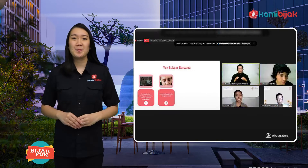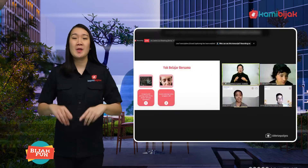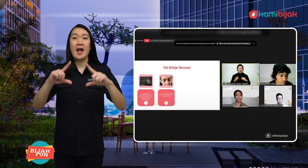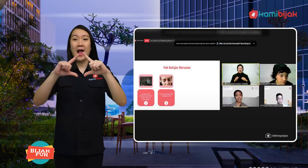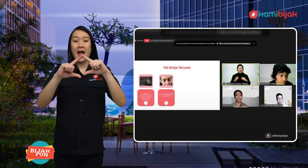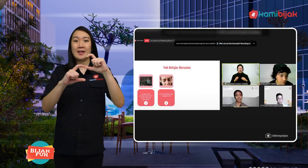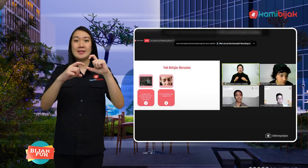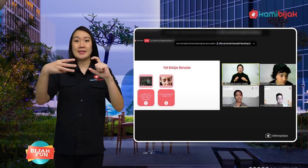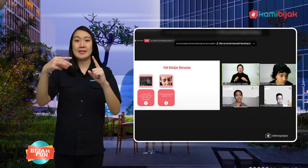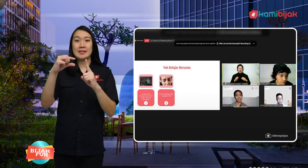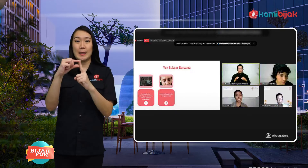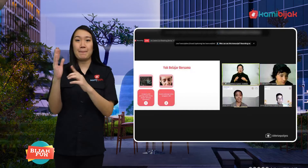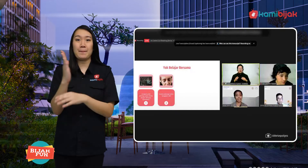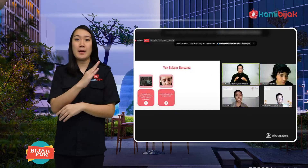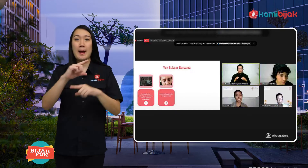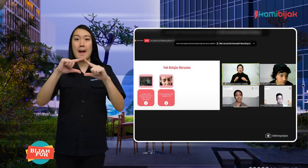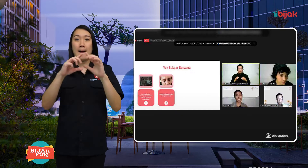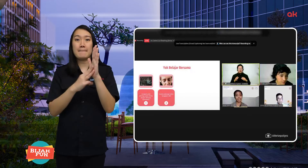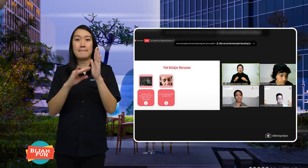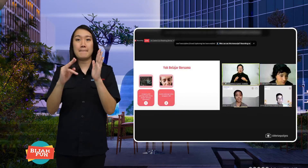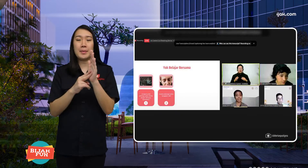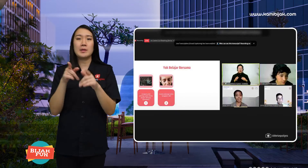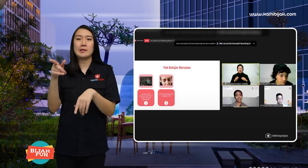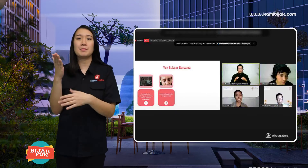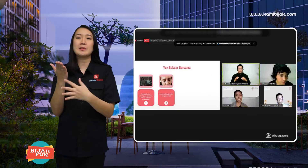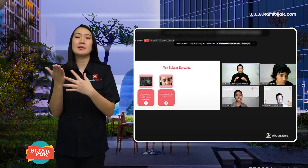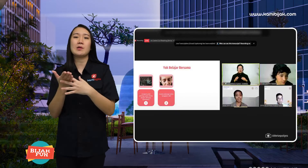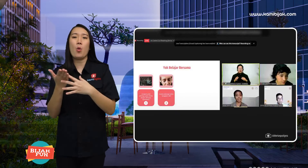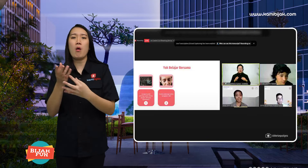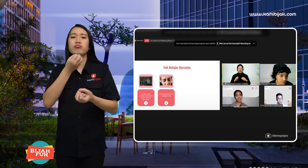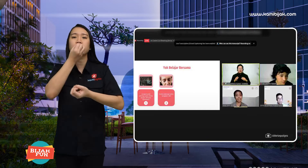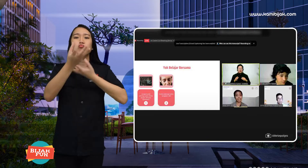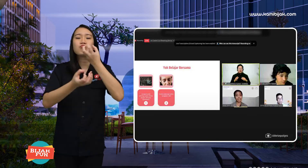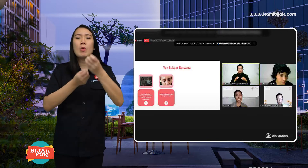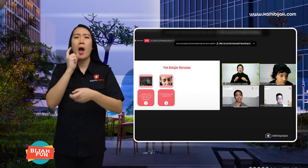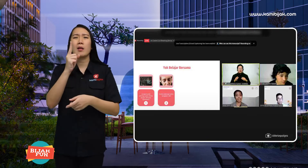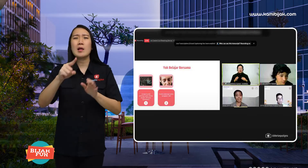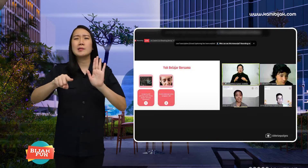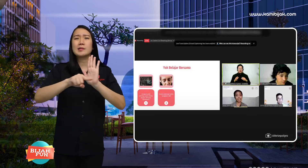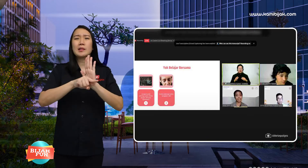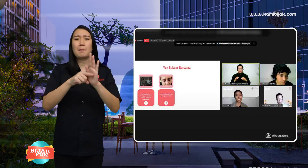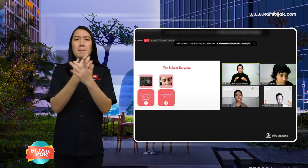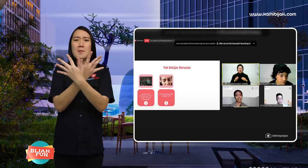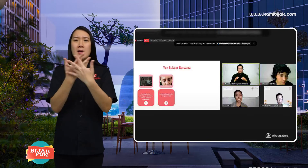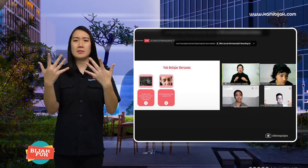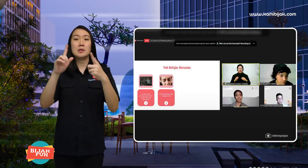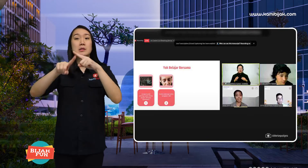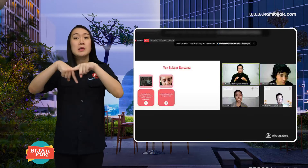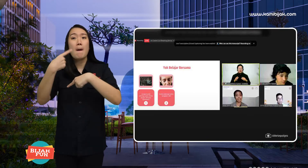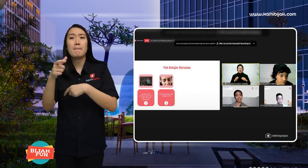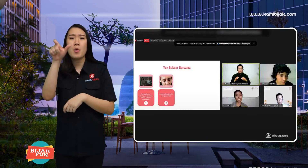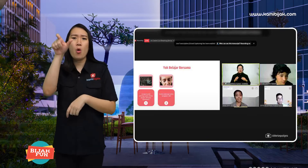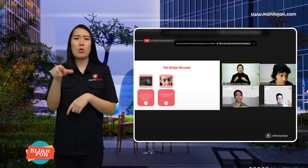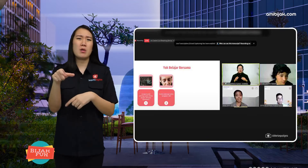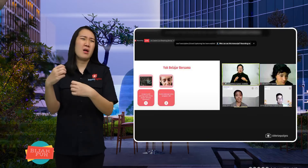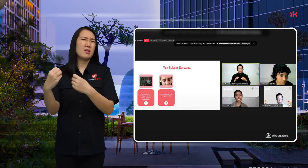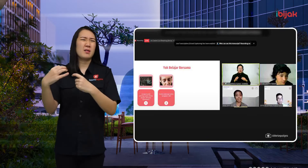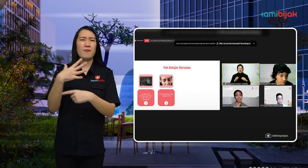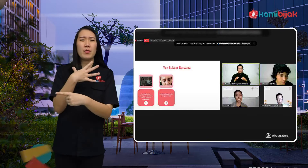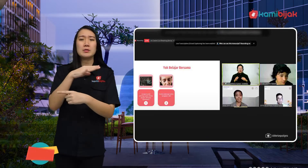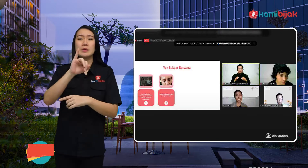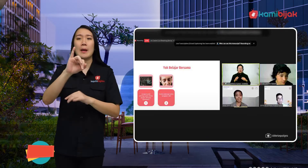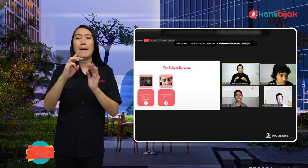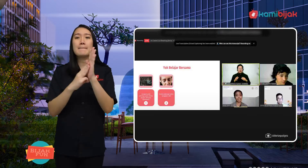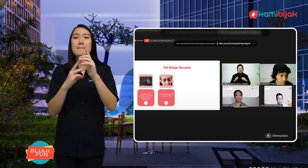Asep Amin as a psychologist explains, there are stigma in society so that people infected with STIs